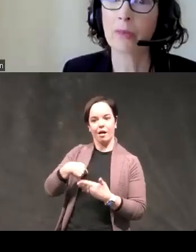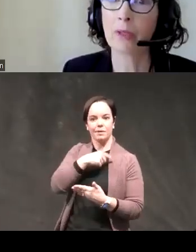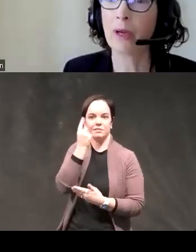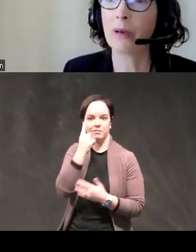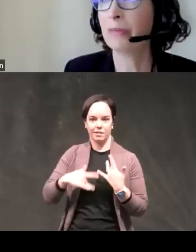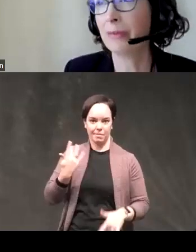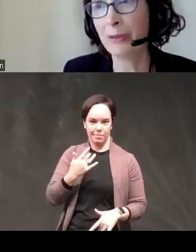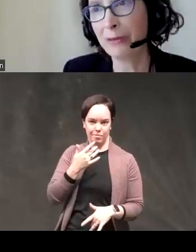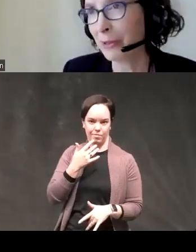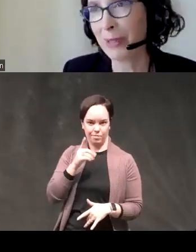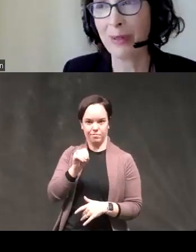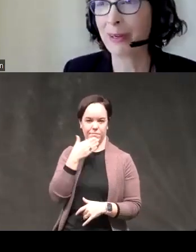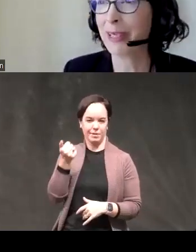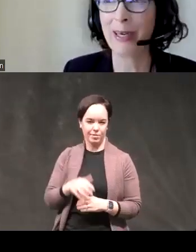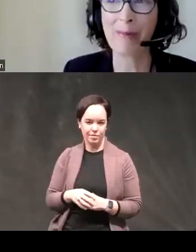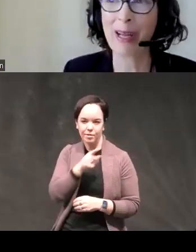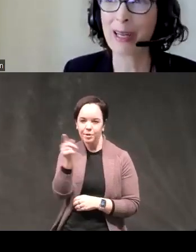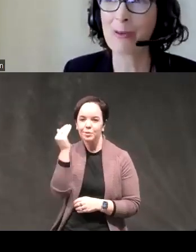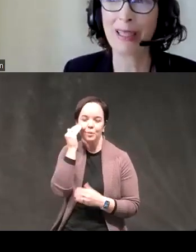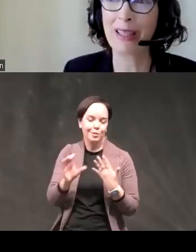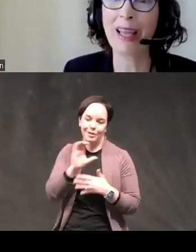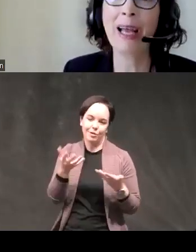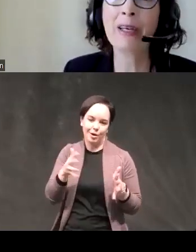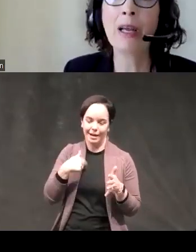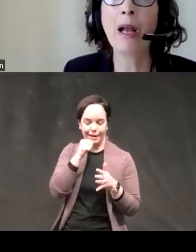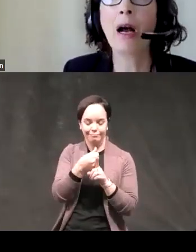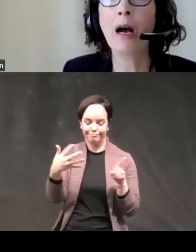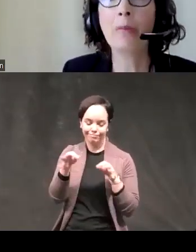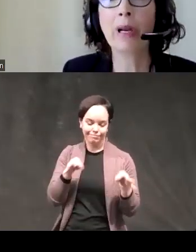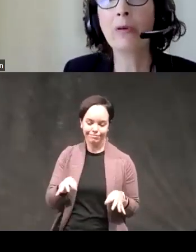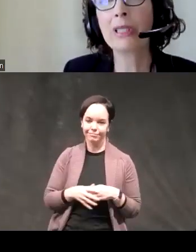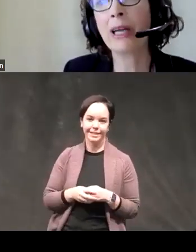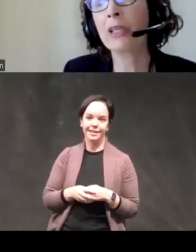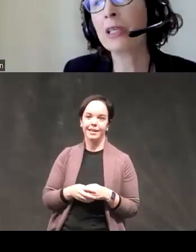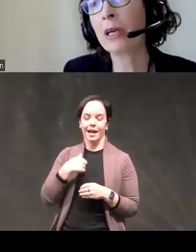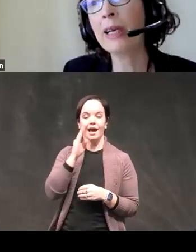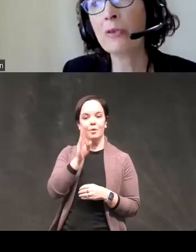you folks know the criteria I'm not going to dwell on that but I will say our design has